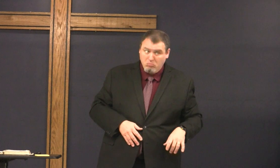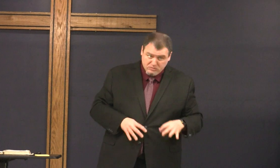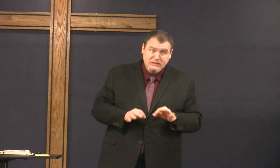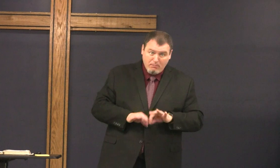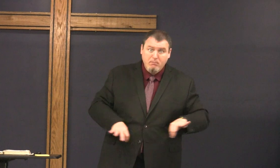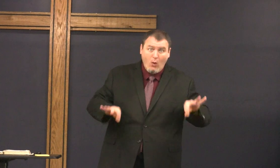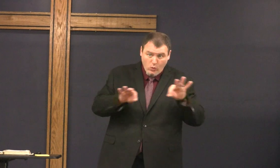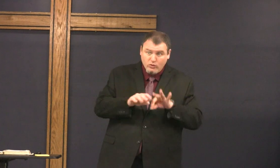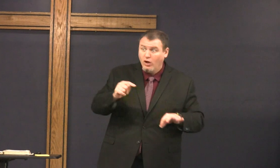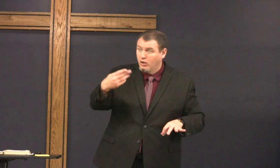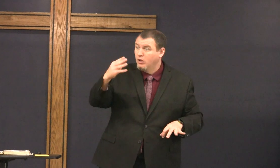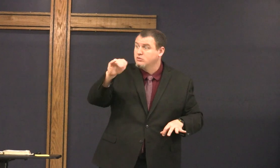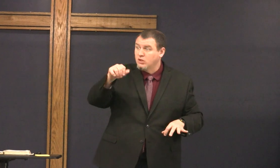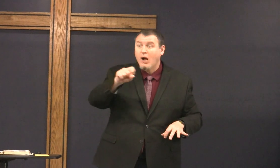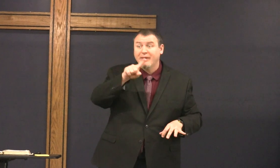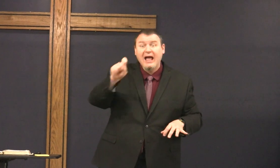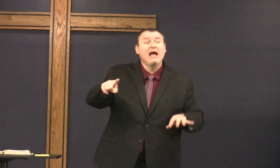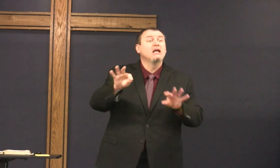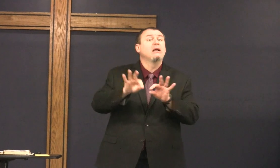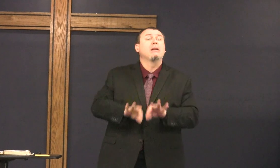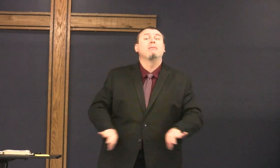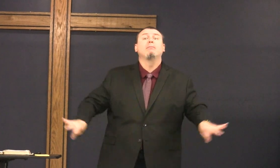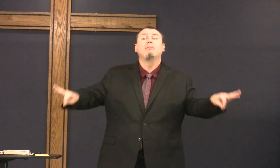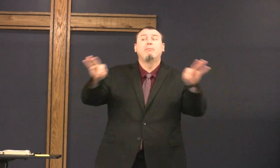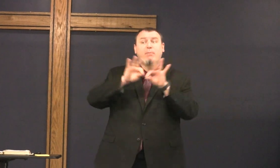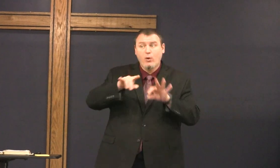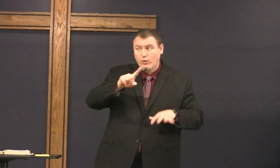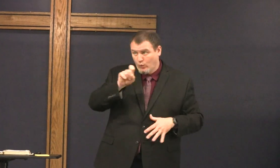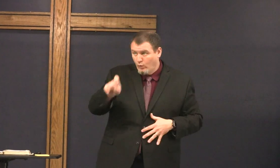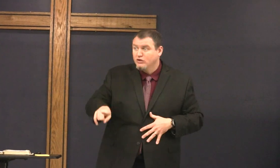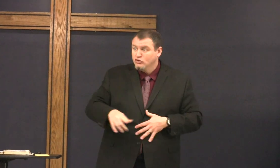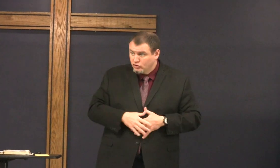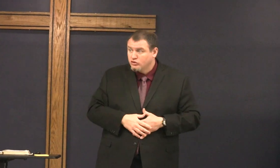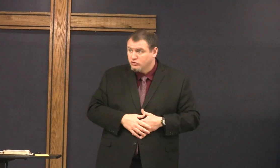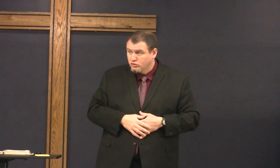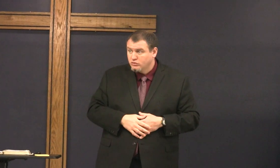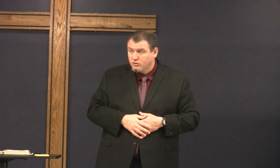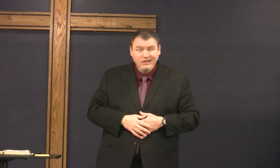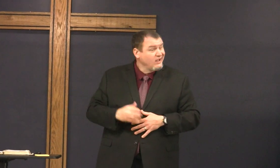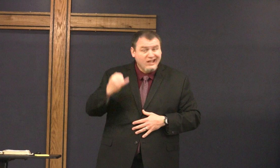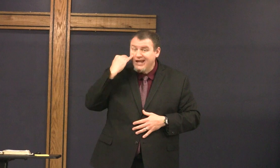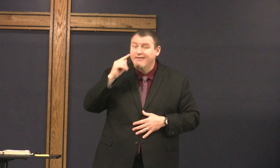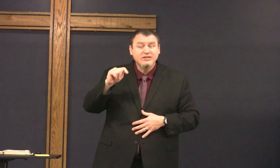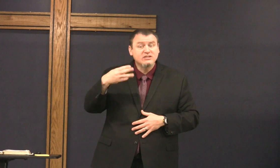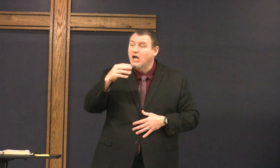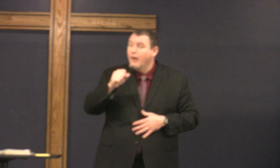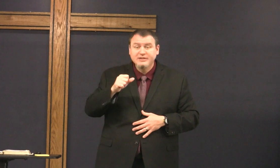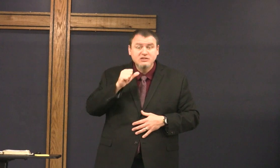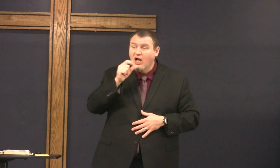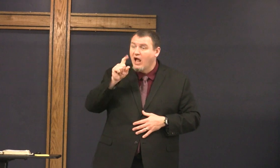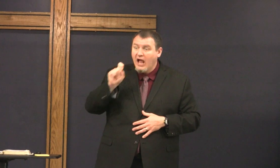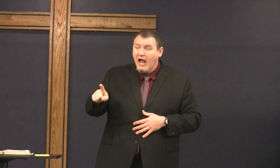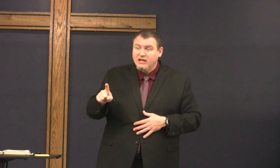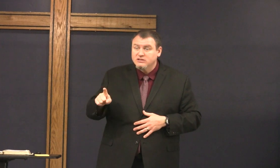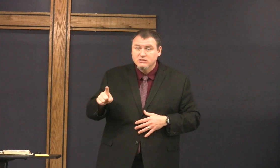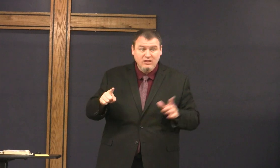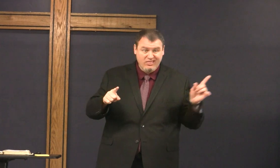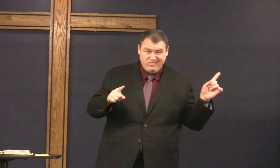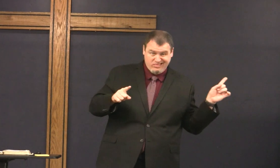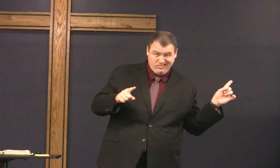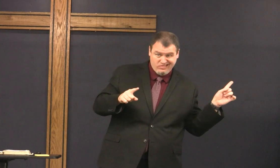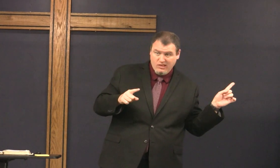yes it's important and Thomas is asking the important questions if Thomas doesn't ask